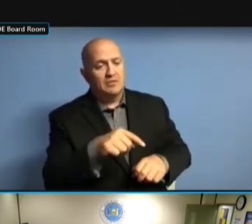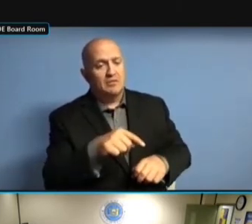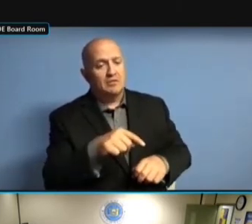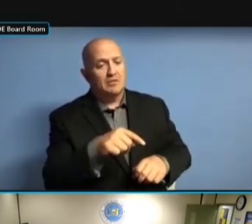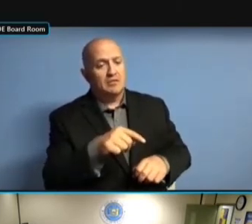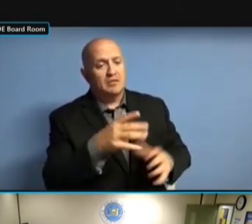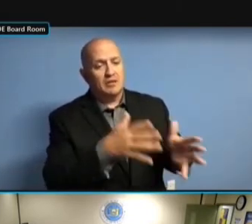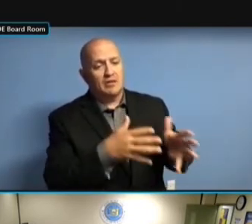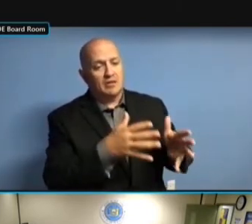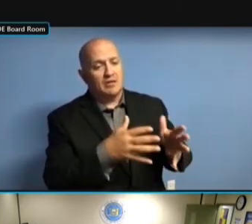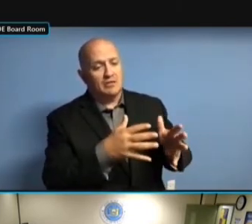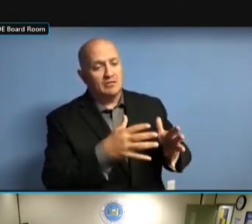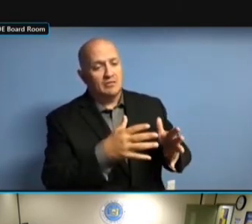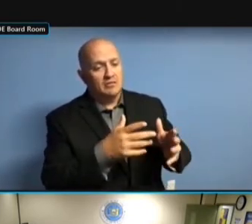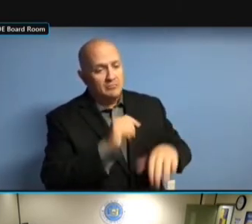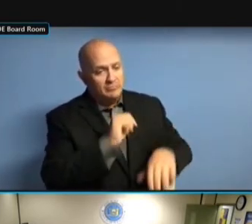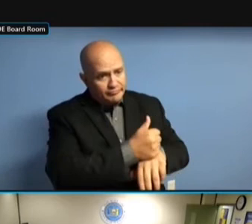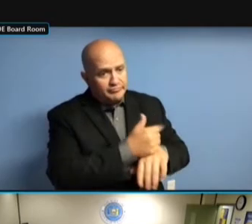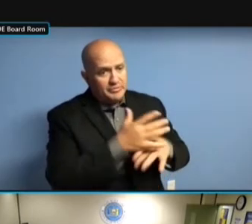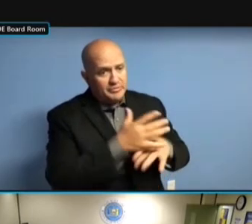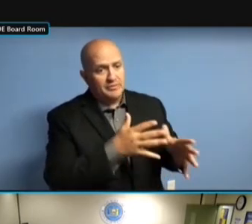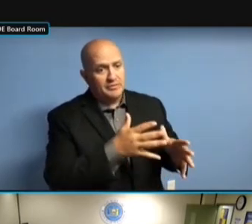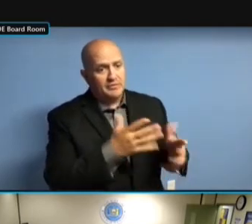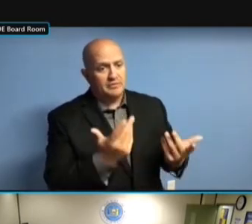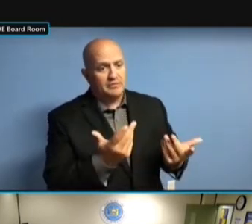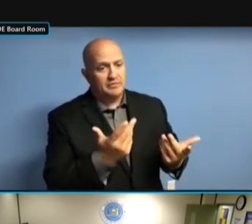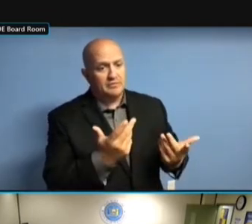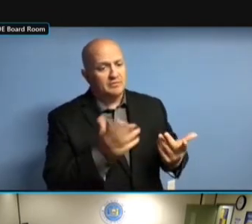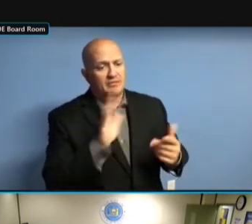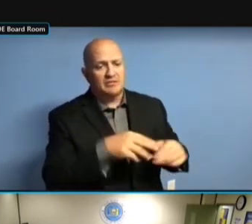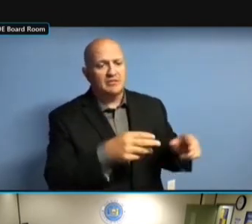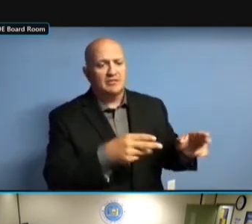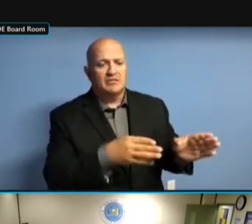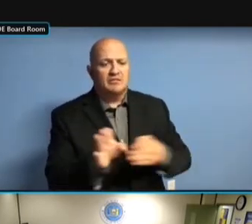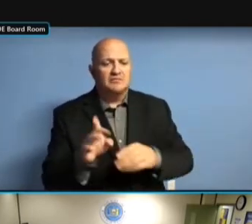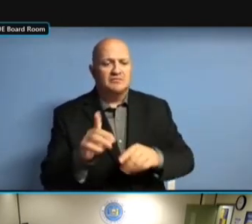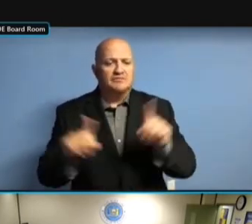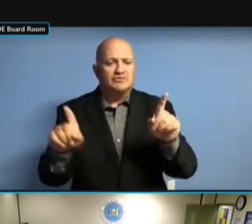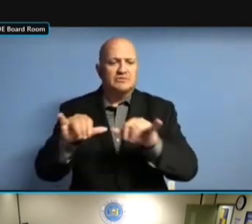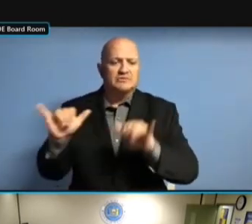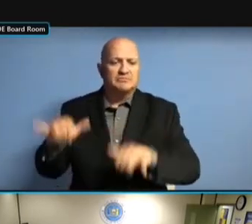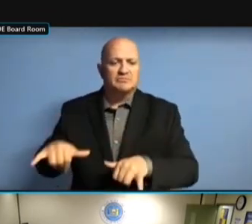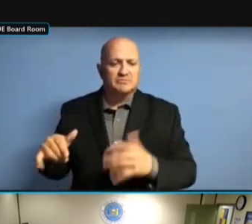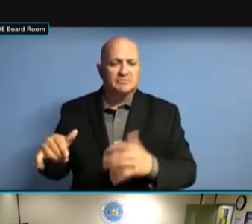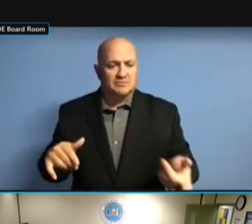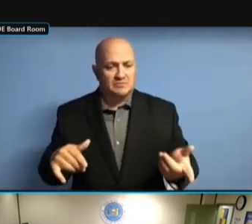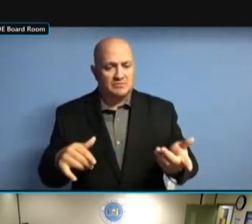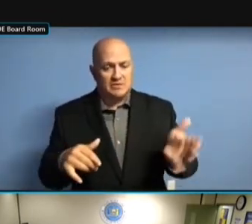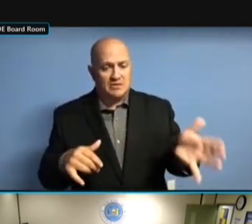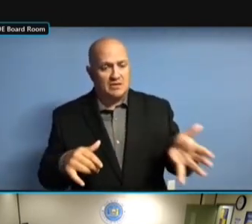UP HERE, THESE ARE A LOT OF THE PEOPLE OVER THE PAST FIVE YEARS PEOPLE OVER THE PAST FIVE YEARS PEOPLE OVER THE PAST FIVE YEARS THAT PEOPLE OVER THE PAST FIVE YEARS THAT STAFF PEOPLE OVER THE PAST FIVE YEARS THAT STAFF IS PEOPLE OVER THE PAST FIVE YEARS THAT STAFF IS DEALING PEOPLE OVER THE PAST FIVE YEARS THAT STAFF IS DEALING WITH PEOPLE OVER THE PAST FIVE YEARS THAT STAFF IS DEALING WITH THAT THAT STAFF IS DEALING WITH THAT THAT STAFF IS DEALING WITH THAT RAN THAT STAFF IS DEALING WITH THAT RAN IN THAT STAFF IS DEALING WITH THAT RAN IN NEW THAT STAFF IS DEALING WITH THAT RAN IN NEW YORK THAT STAFF IS DEALING WITH THAT RAN IN NEW YORK CITY, THAT STAFF IS DEALING WITH THAT RAN IN NEW YORK CITY, THEY THAT STAFF IS DEALING WITH THAT RAN IN NEW YORK CITY, THEY WERE RAN IN NEW YORK CITY, THEY WERE RAN IN NEW YORK CITY, THEY WERE DONE RAN IN NEW YORK CITY, THEY WERE DONE WITH RAN IN NEW YORK CITY, THEY WERE DONE WITH NEW RAN IN NEW YORK CITY, THEY WERE DONE WITH NEW YORK RAN IN NEW YORK CITY, THEY WERE DONE WITH NEW YORK CITY, RAN IN NEW YORK CITY, THEY WERE DONE WITH NEW YORK CITY, THEY DONE WITH NEW YORK CITY, THEY DONE WITH NEW YORK CITY, THEY THOUGHT DONE WITH NEW YORK CITY, THEY THOUGHT THEY DONE WITH NEW YORK CITY, THEY THOUGHT THEY WERE DONE WITH NEW YORK CITY, THEY THOUGHT THEY WERE DONE DONE WITH NEW YORK CITY, THEY THOUGHT THEY WERE DONE UP DONE WITH NEW YORK CITY, THEY THOUGHT THEY WERE DONE UP HERE. THOUGHT THEY WERE DONE UP HERE. THOUGHT THEY WERE DONE UP HERE. IT'S THOUGHT THEY WERE DONE UP HERE. IT'S JUST THOUGHT THEY WERE DONE UP HERE. IT'S JUST A THOUGHT THEY WERE DONE UP HERE. IT'S JUST A LOT